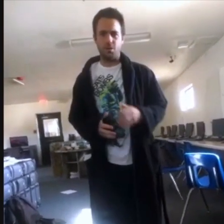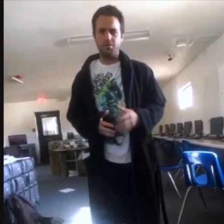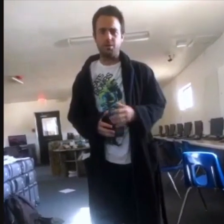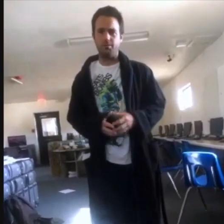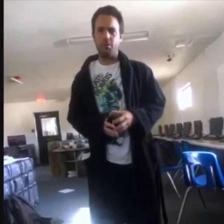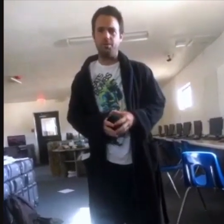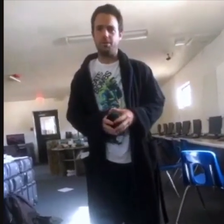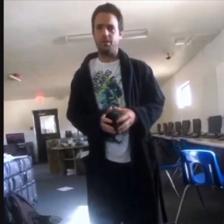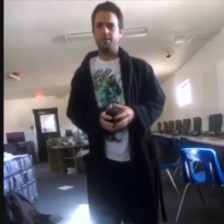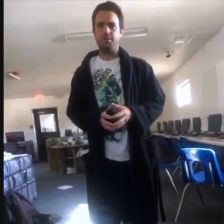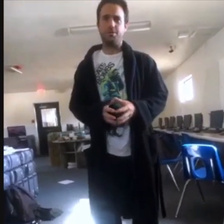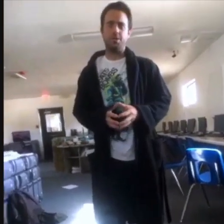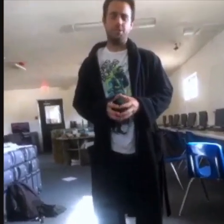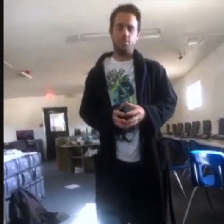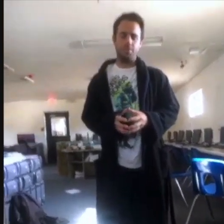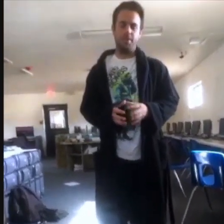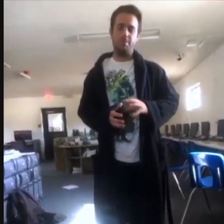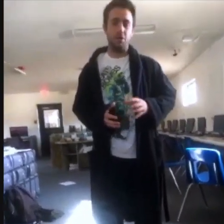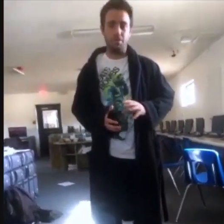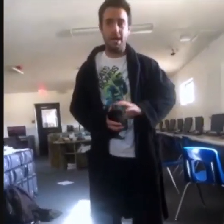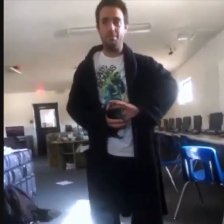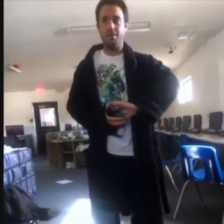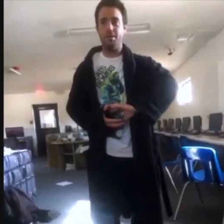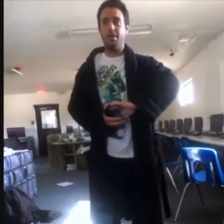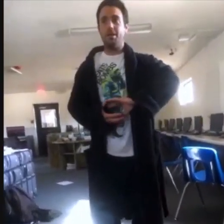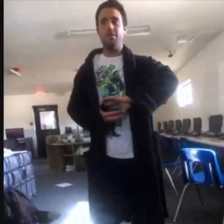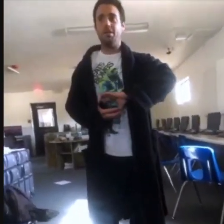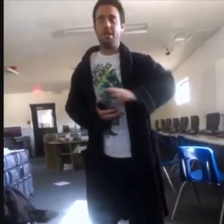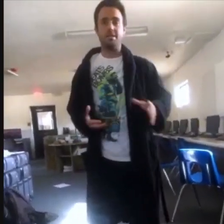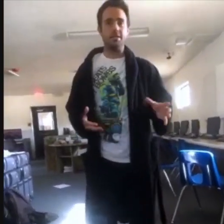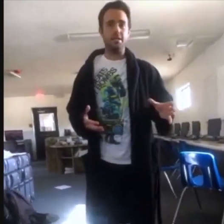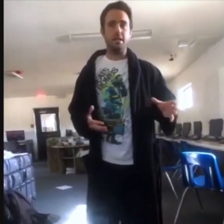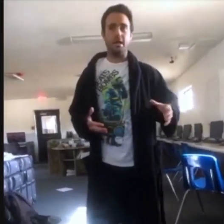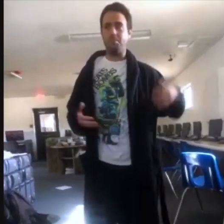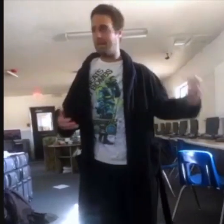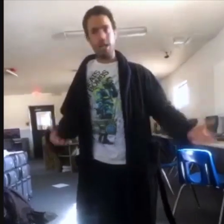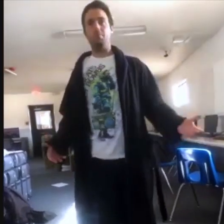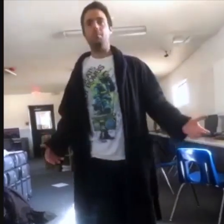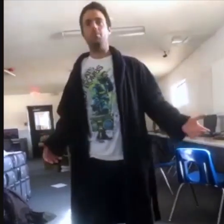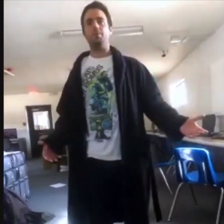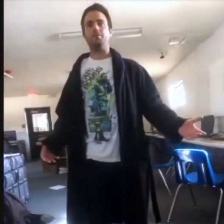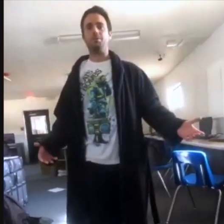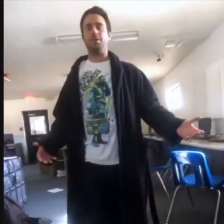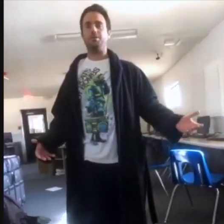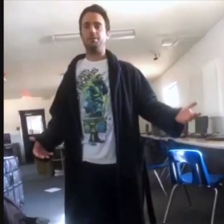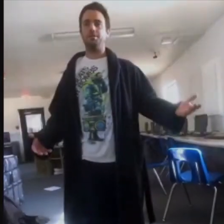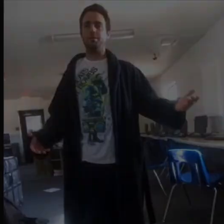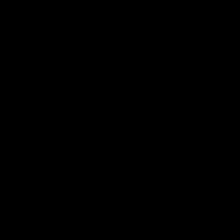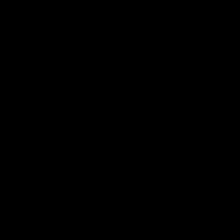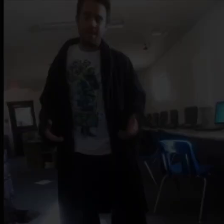So I was always real involved with the special education world. And then my coma happened and then instantly I became a member of special education.